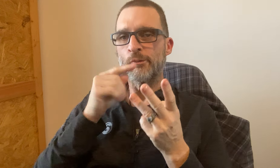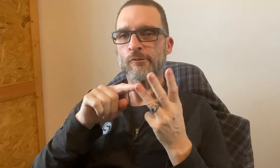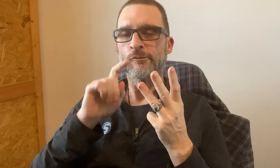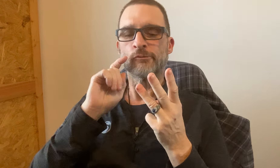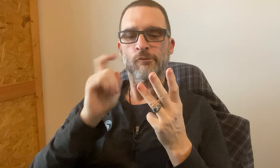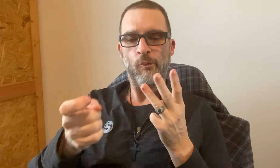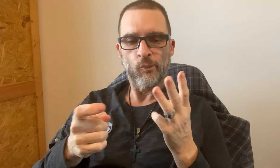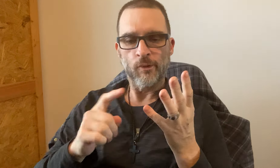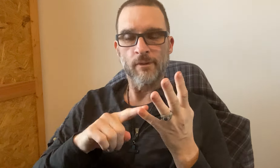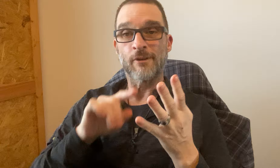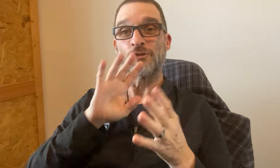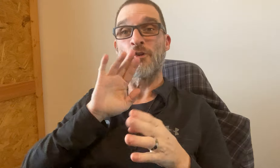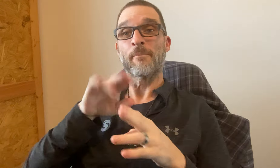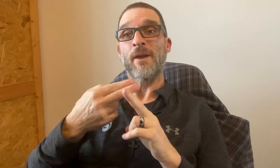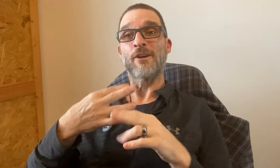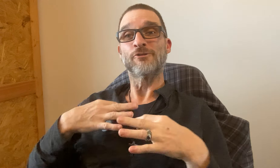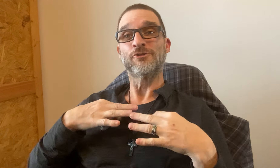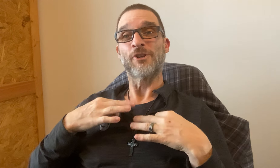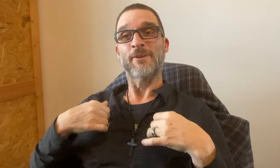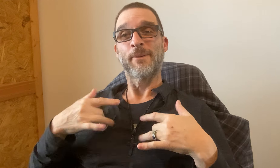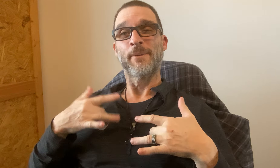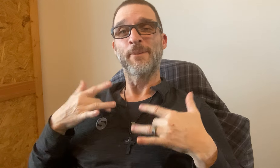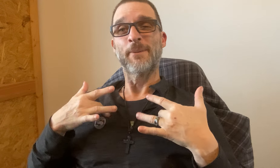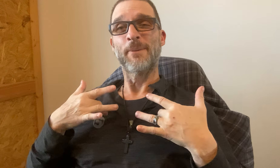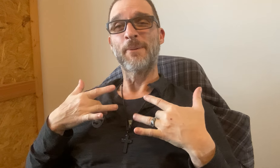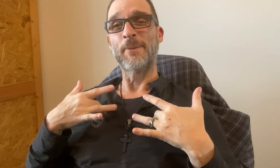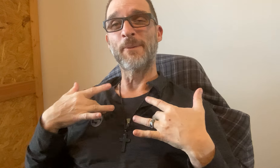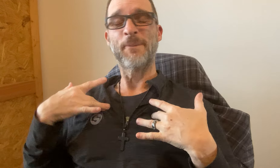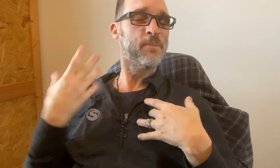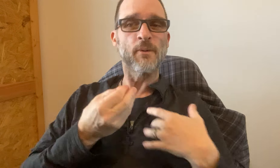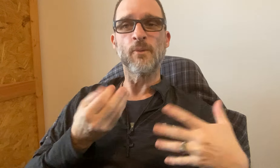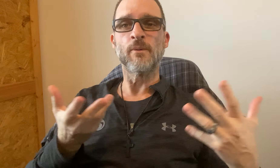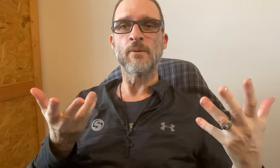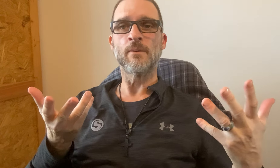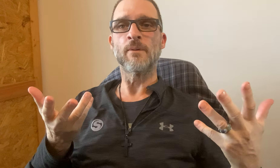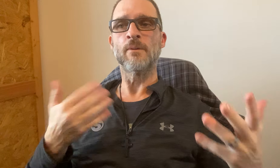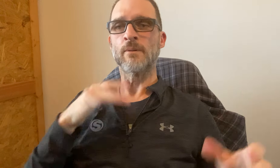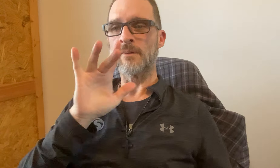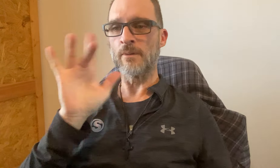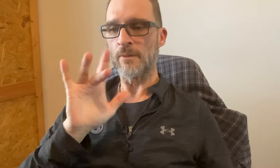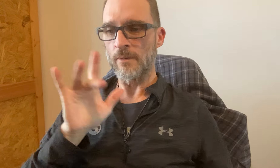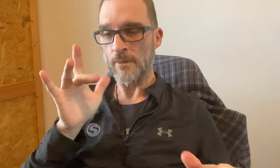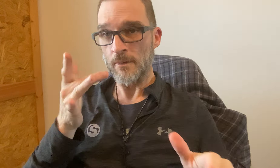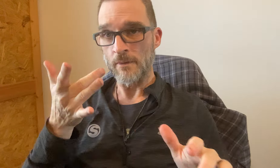food, and donation and talking about shirt. I'm excited for that. Then the video vanished!